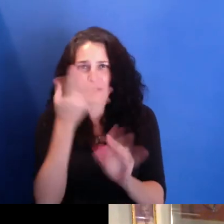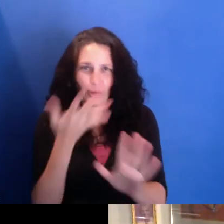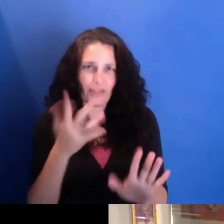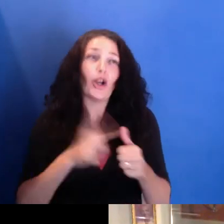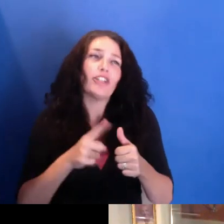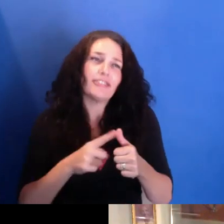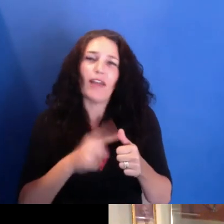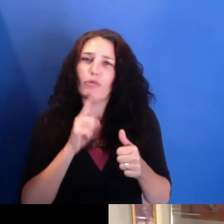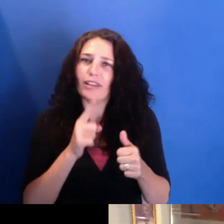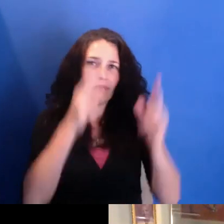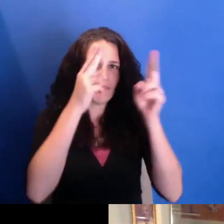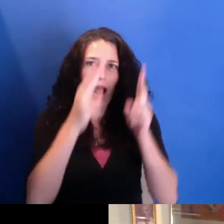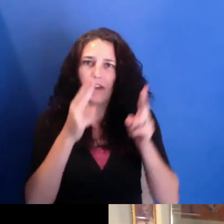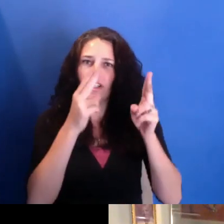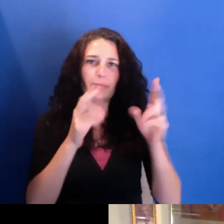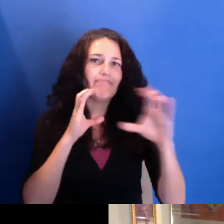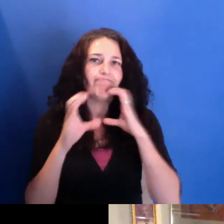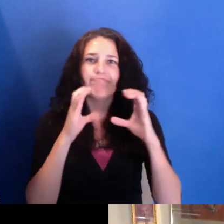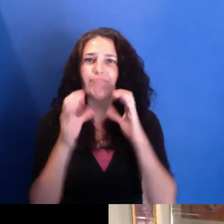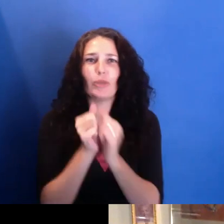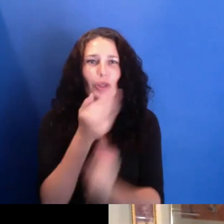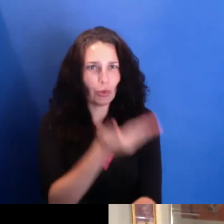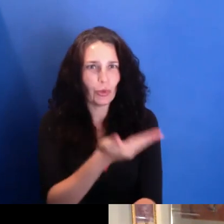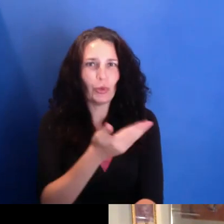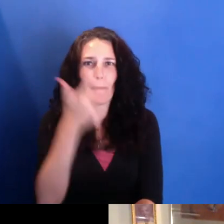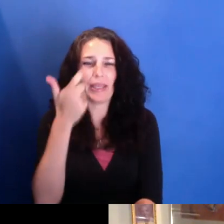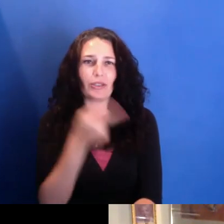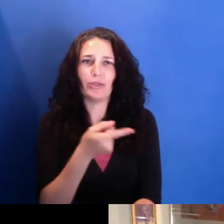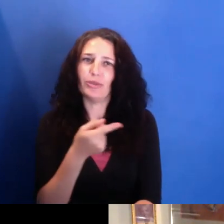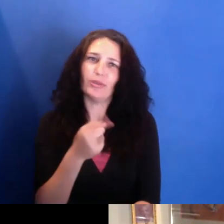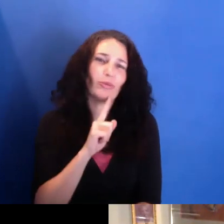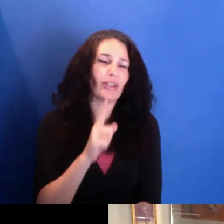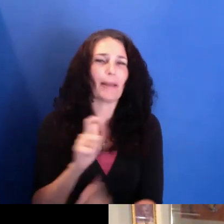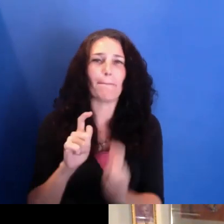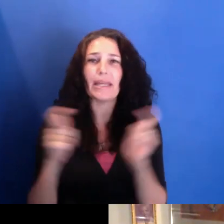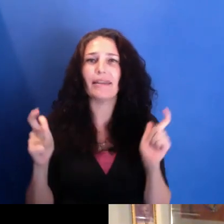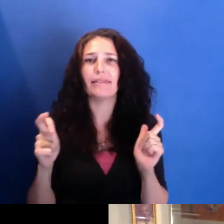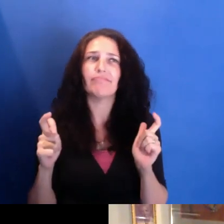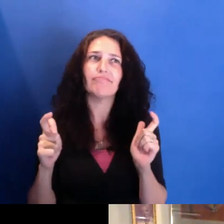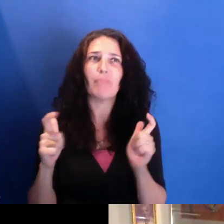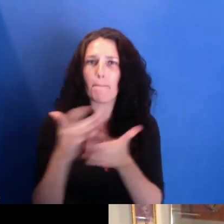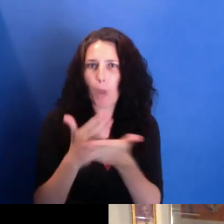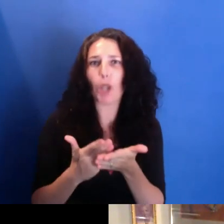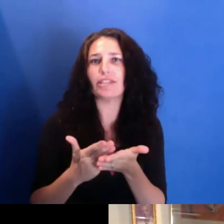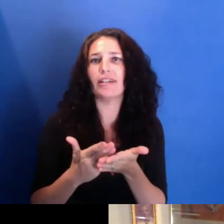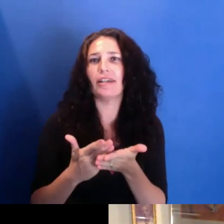with you just because of you're largely responsible for my pursuing film in the first place,